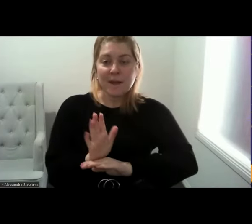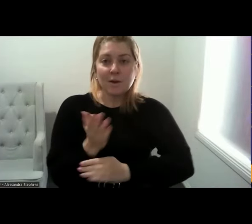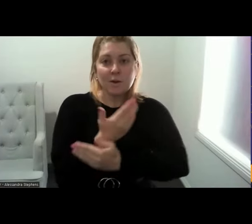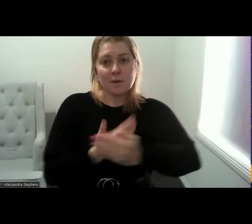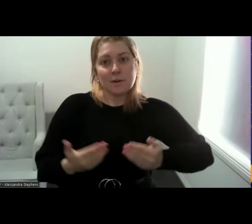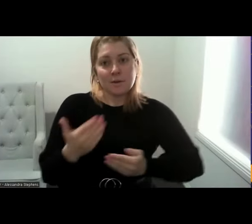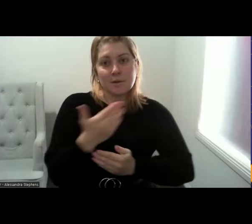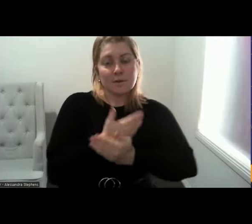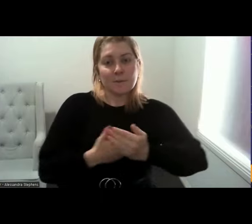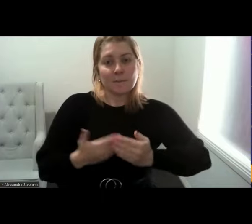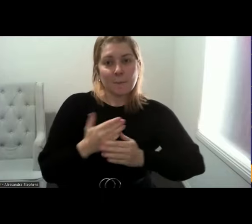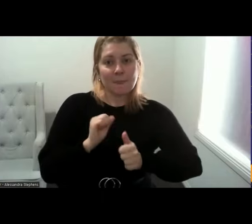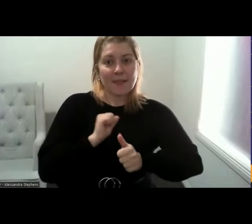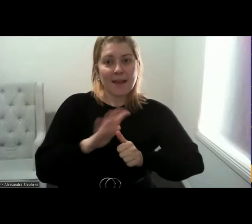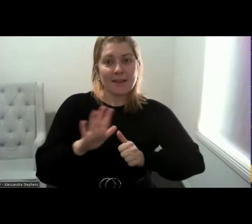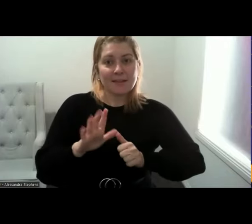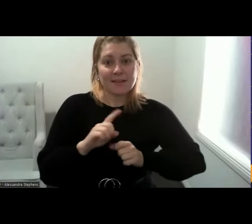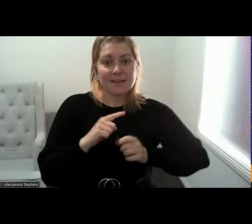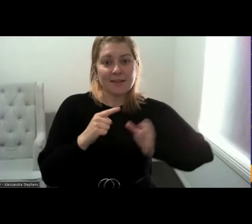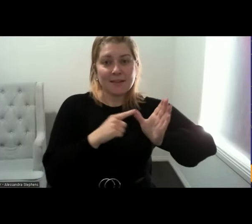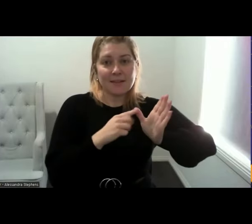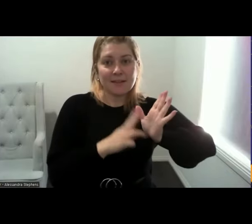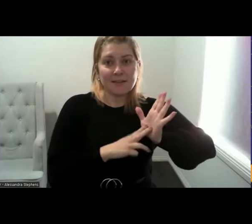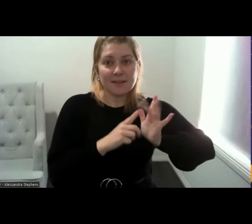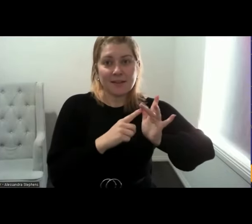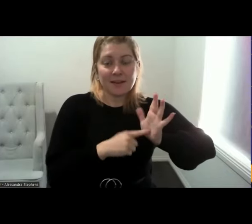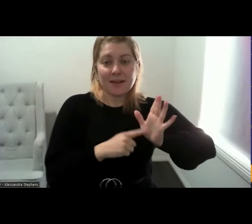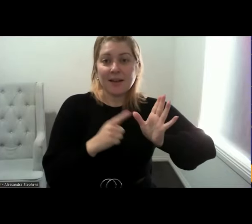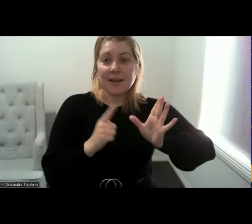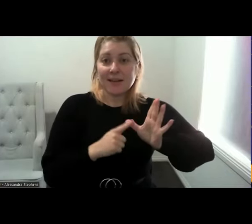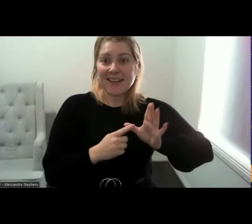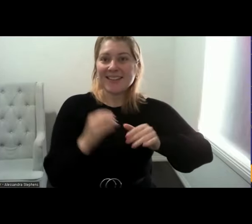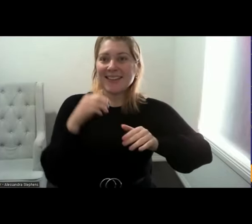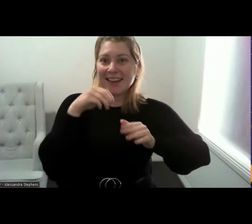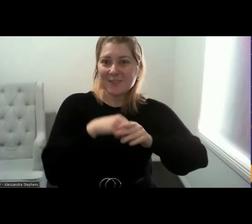great but our keynote speaker, Anita, will be joining us for that panel discussion.